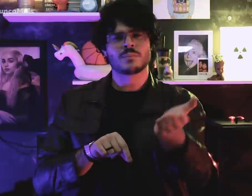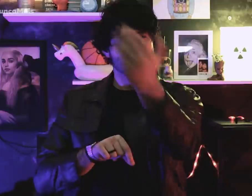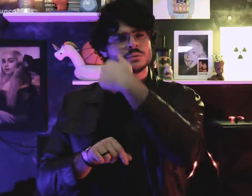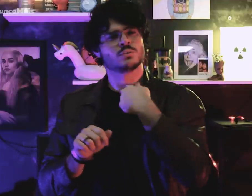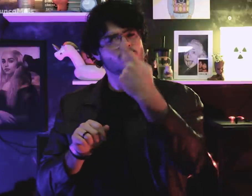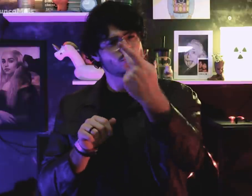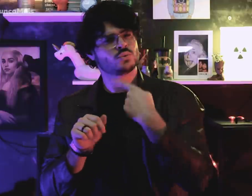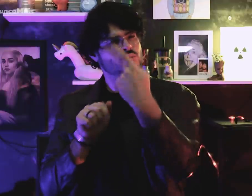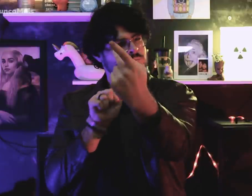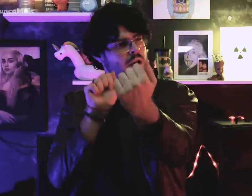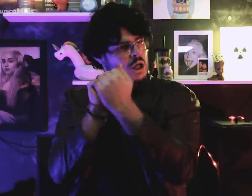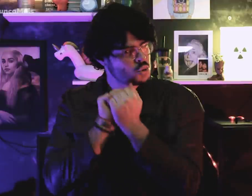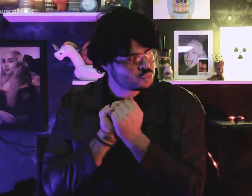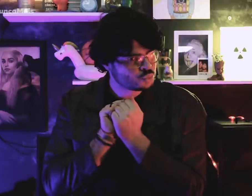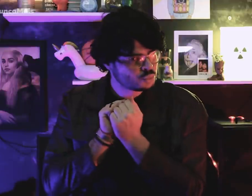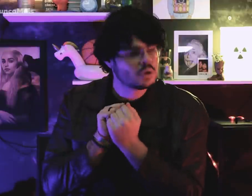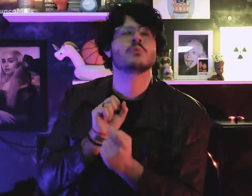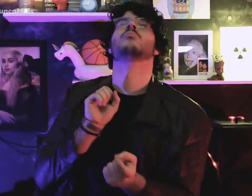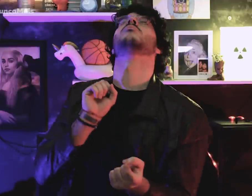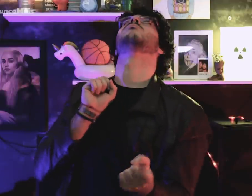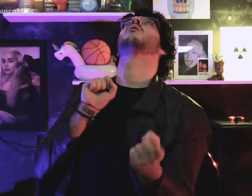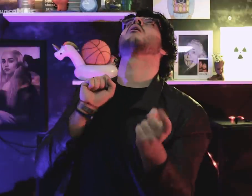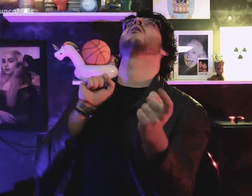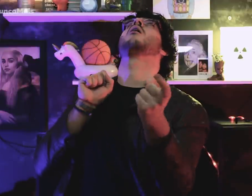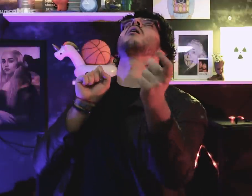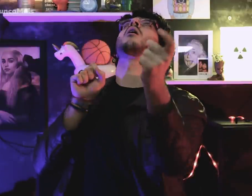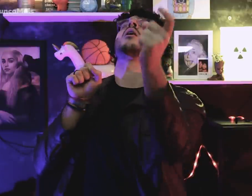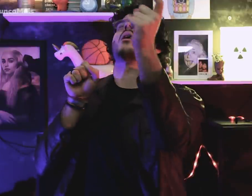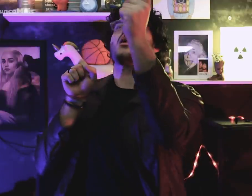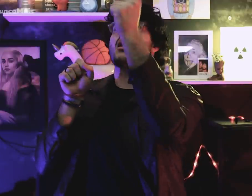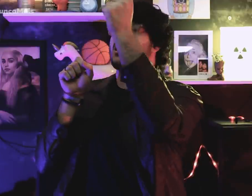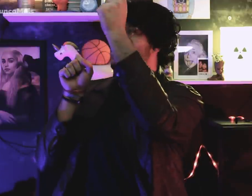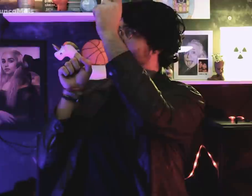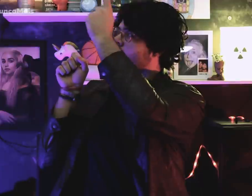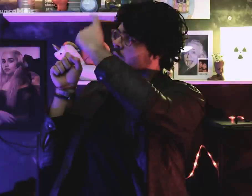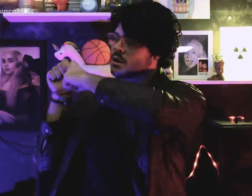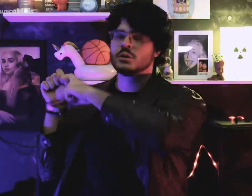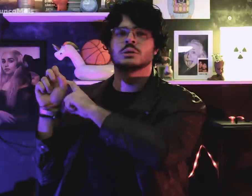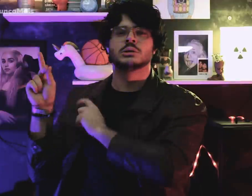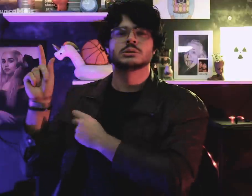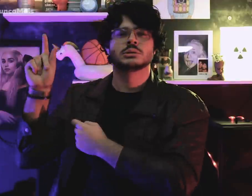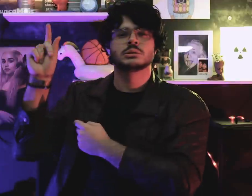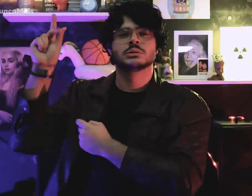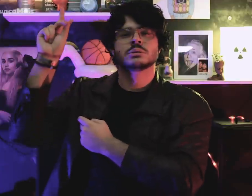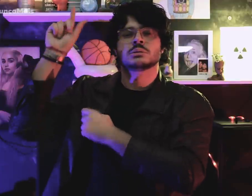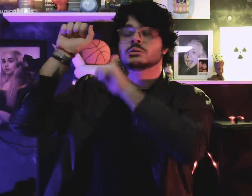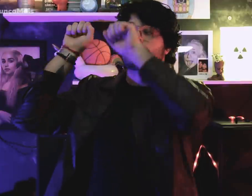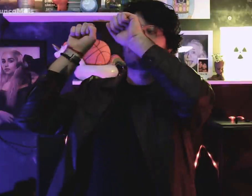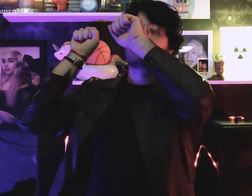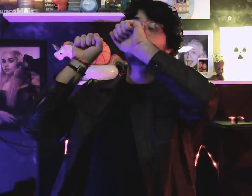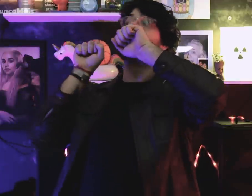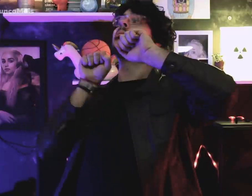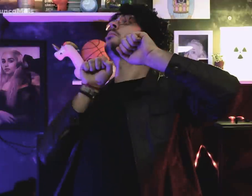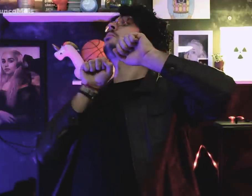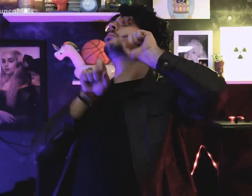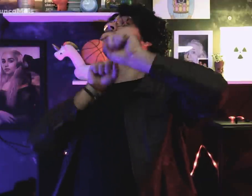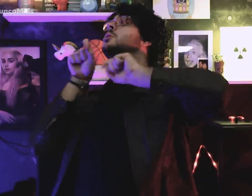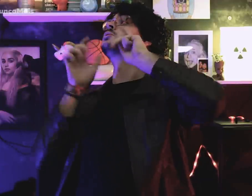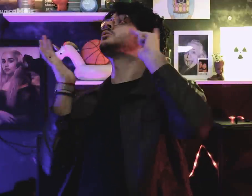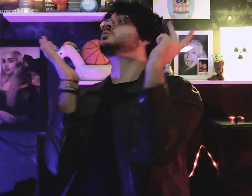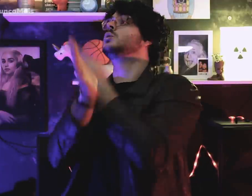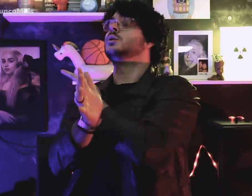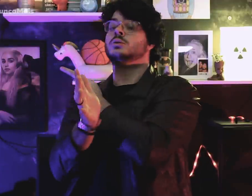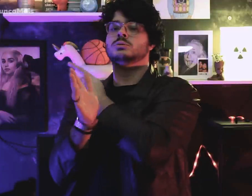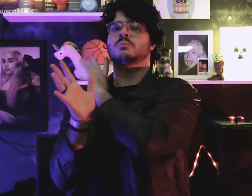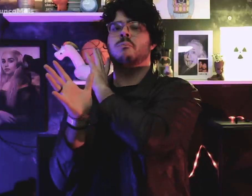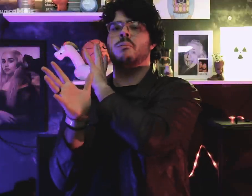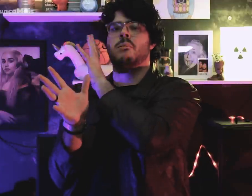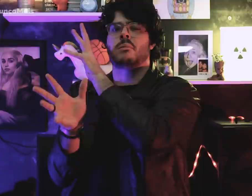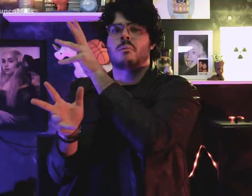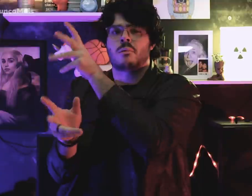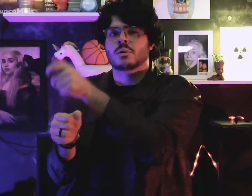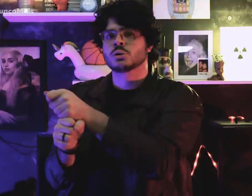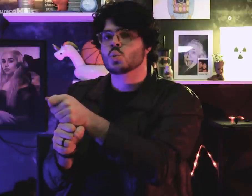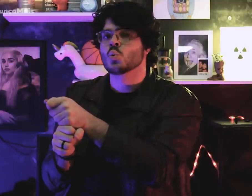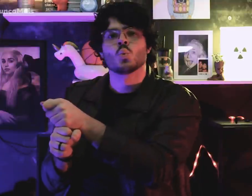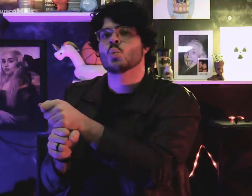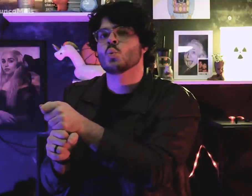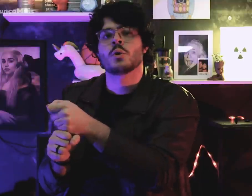Now we need to go back to the past to find out what happened. All about: